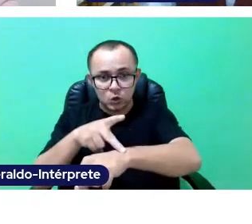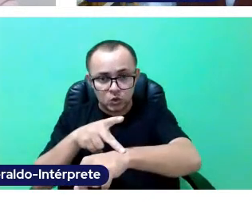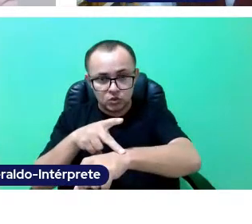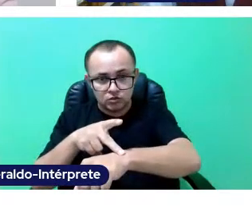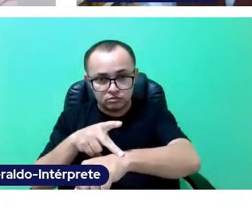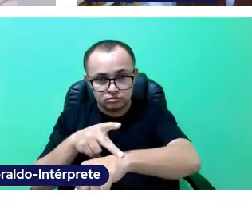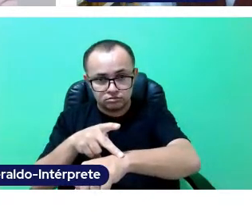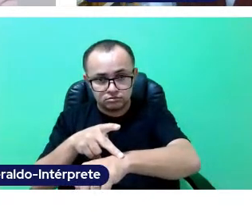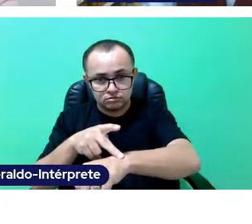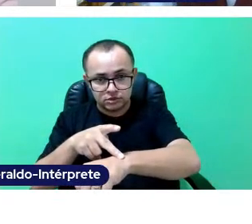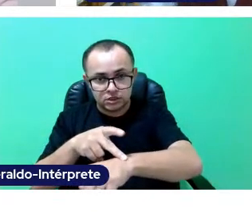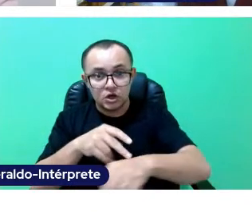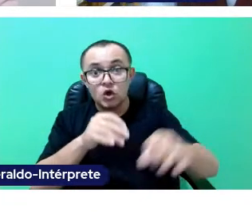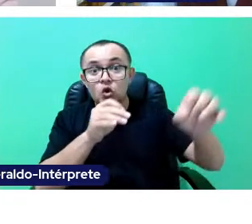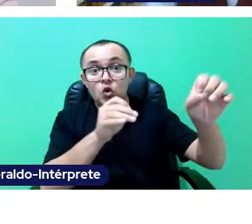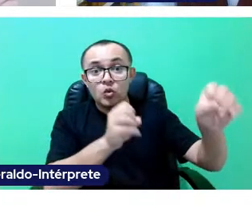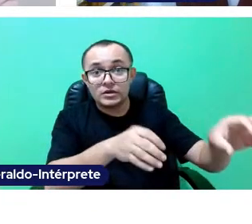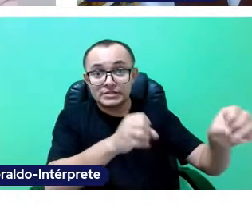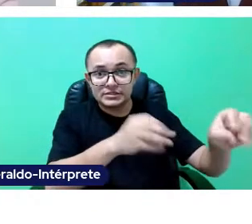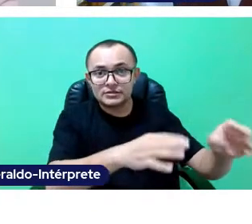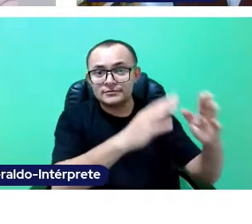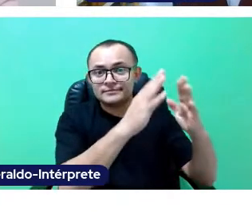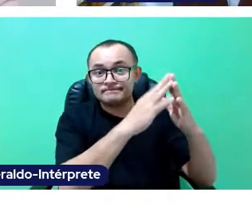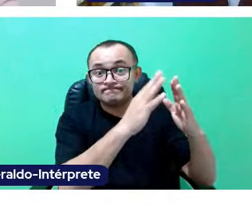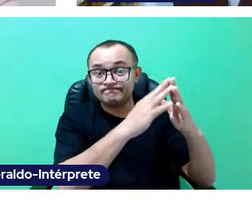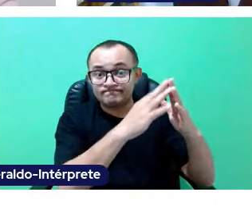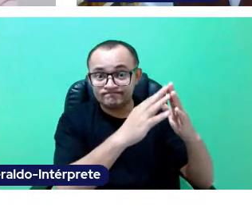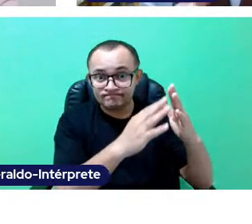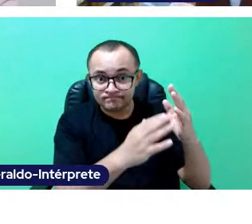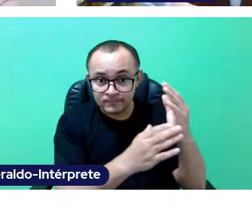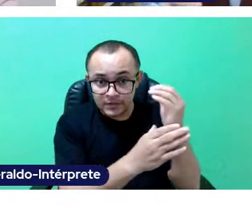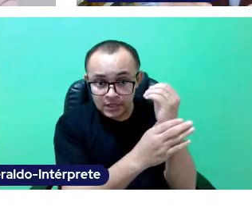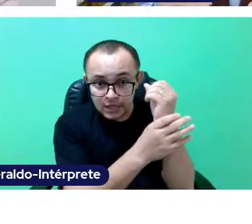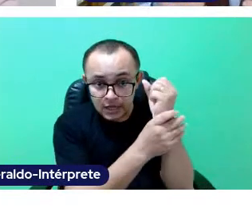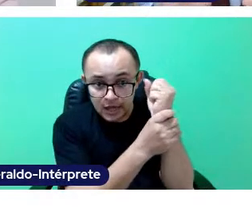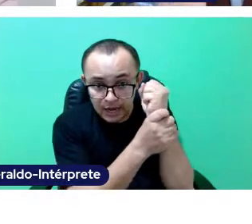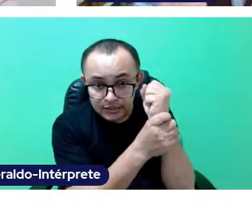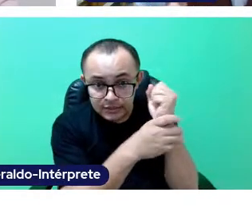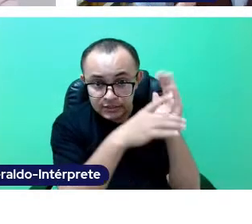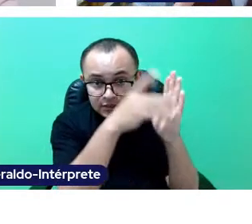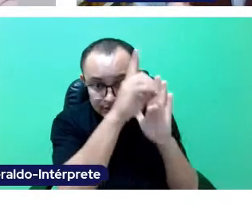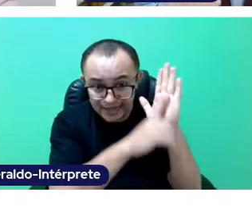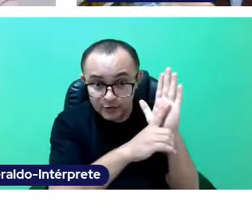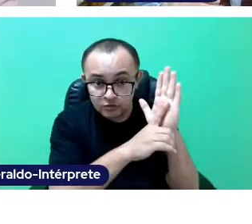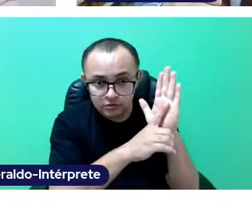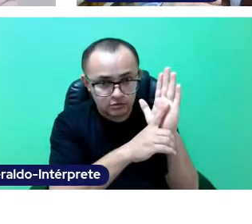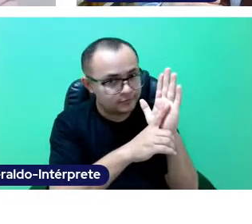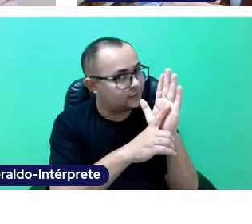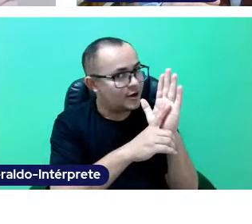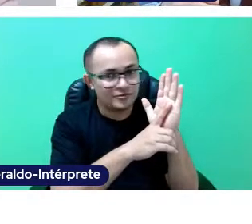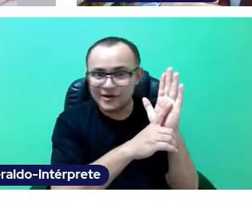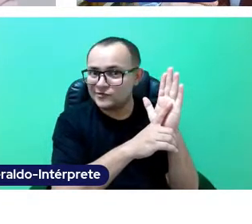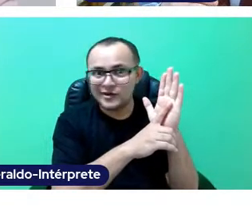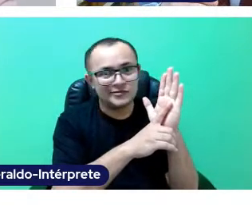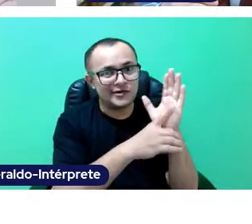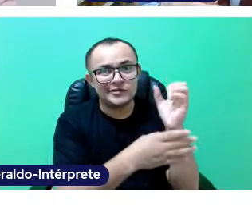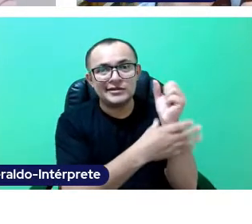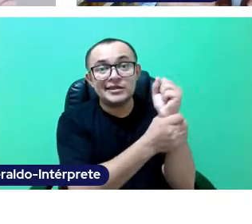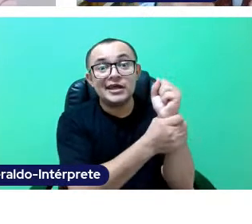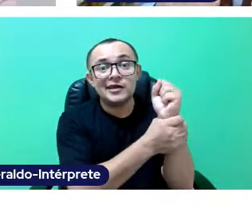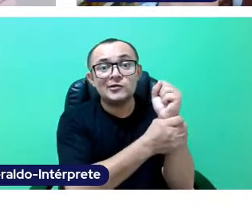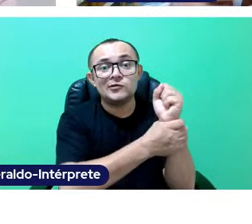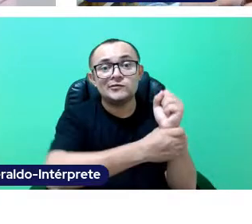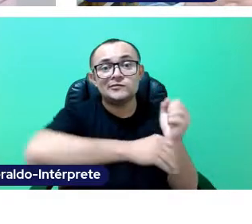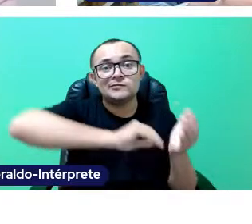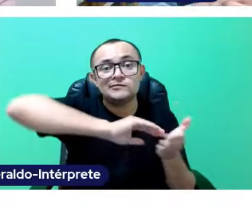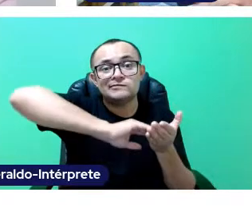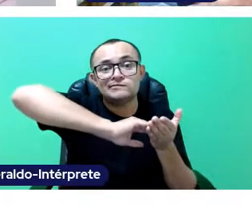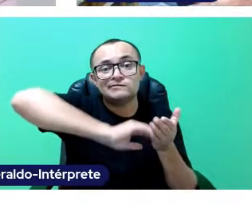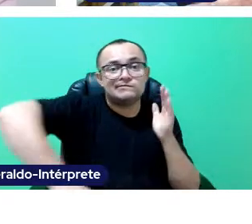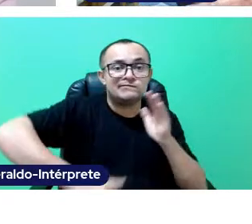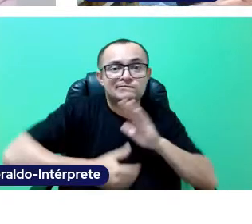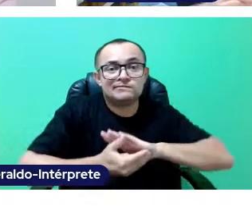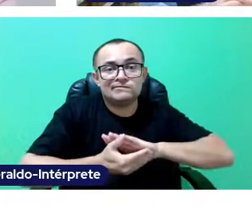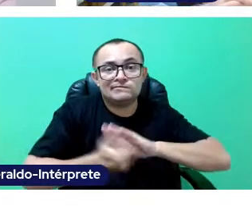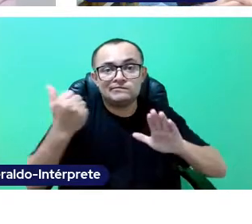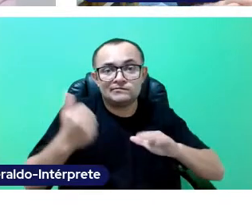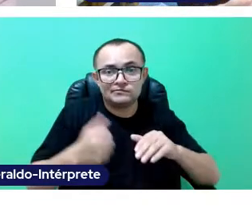homeschooling does not guarentee the student's rights, it takes them away. It takes some basic rights away from children and young people.